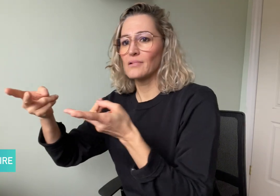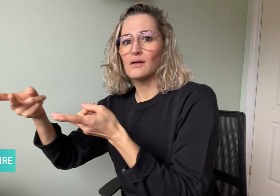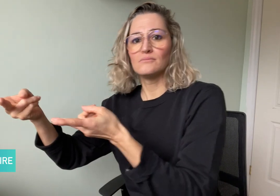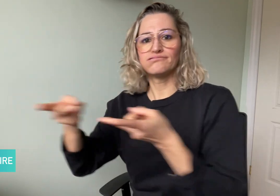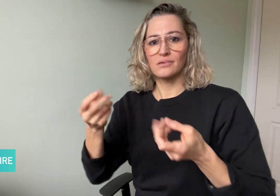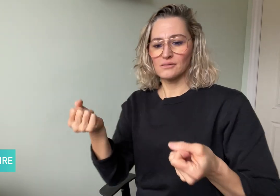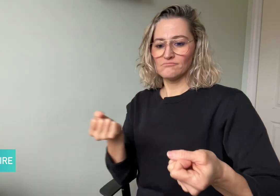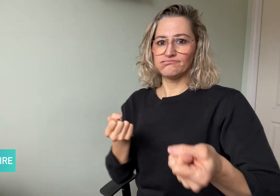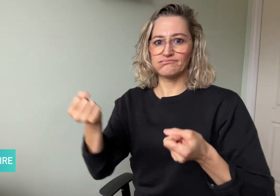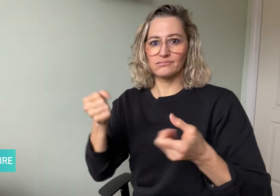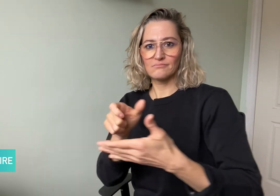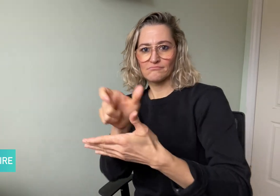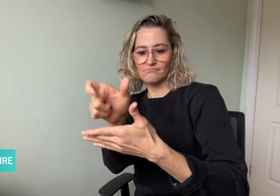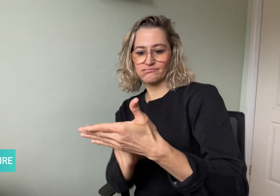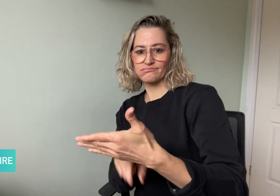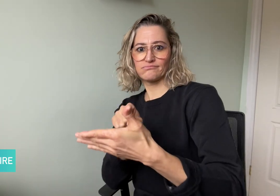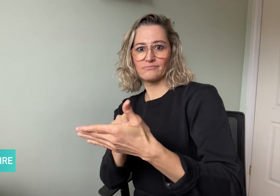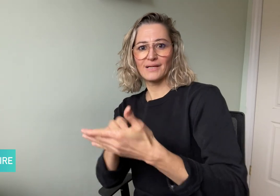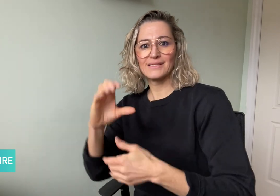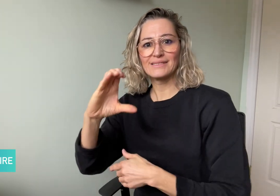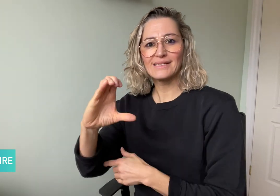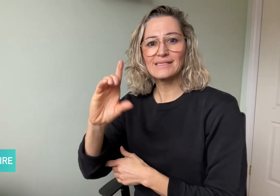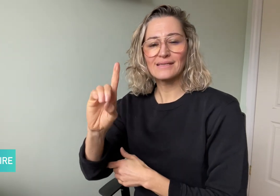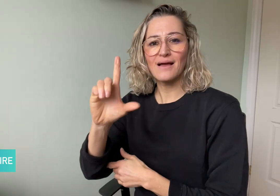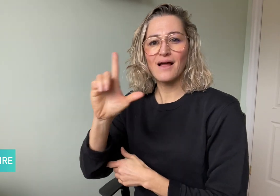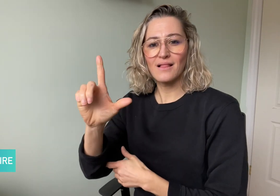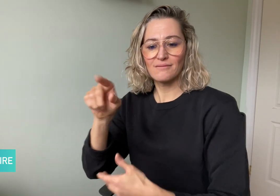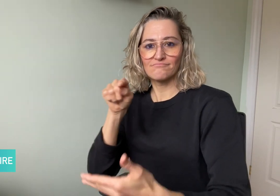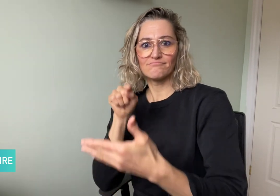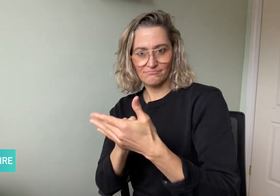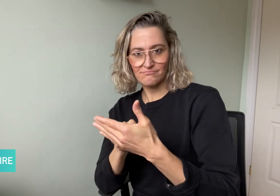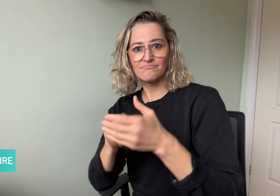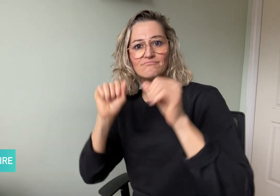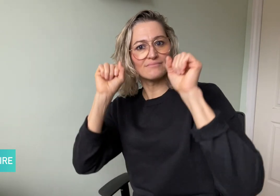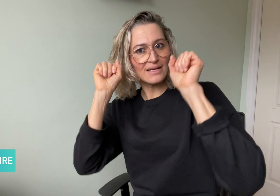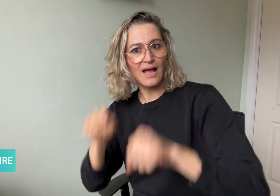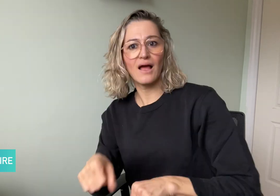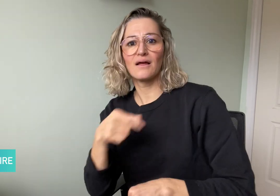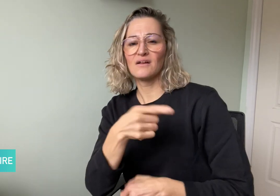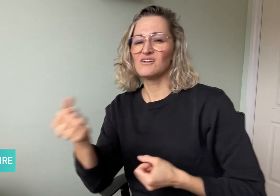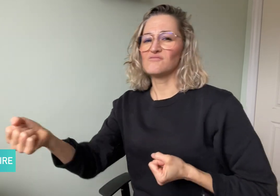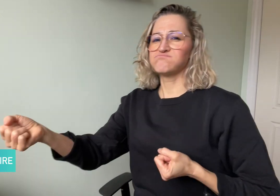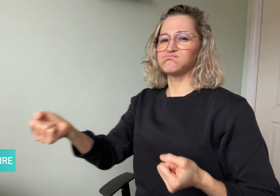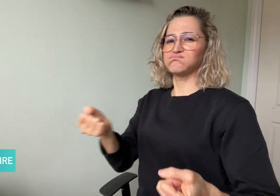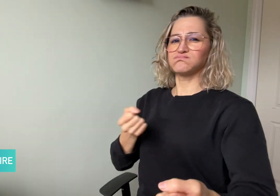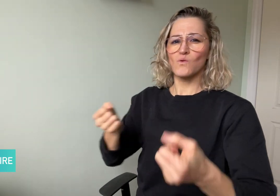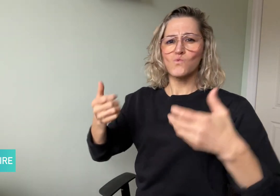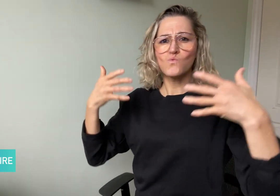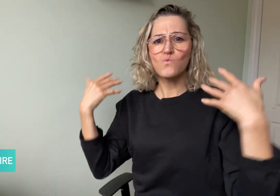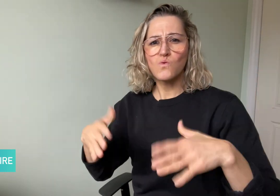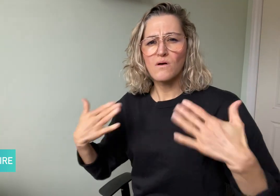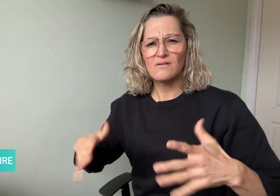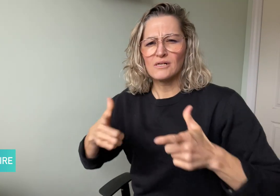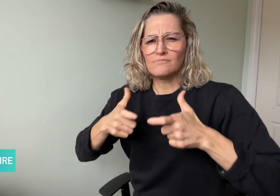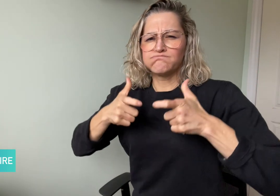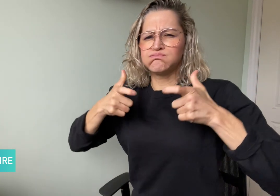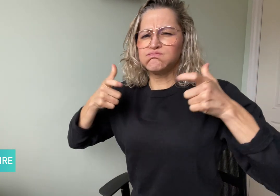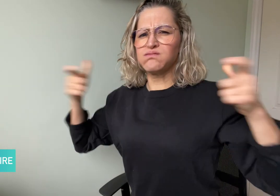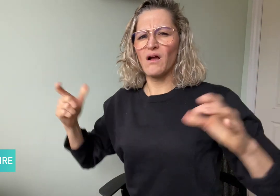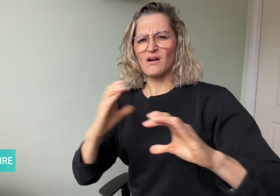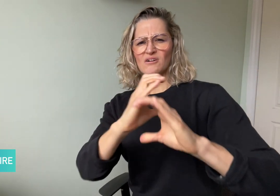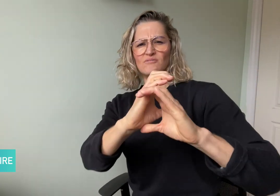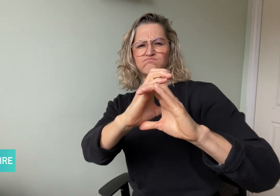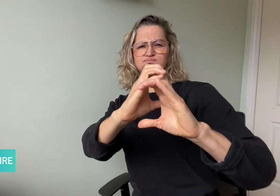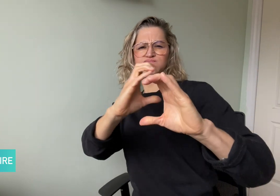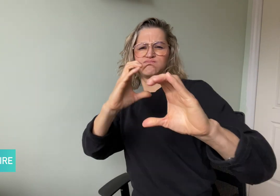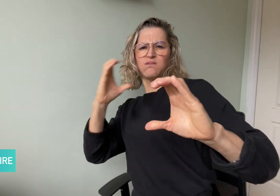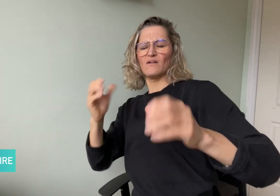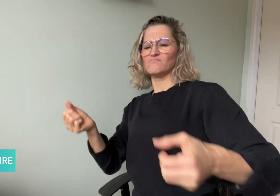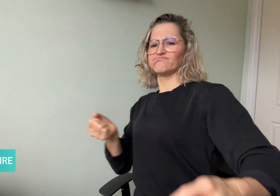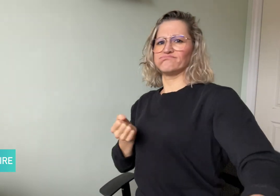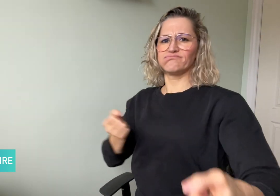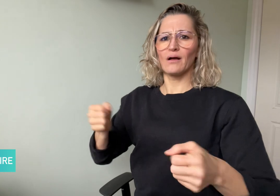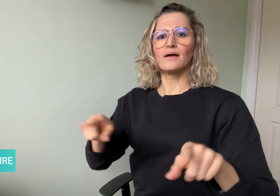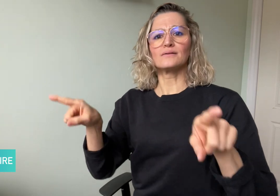which allowed them to drive a large tractor and trailer.